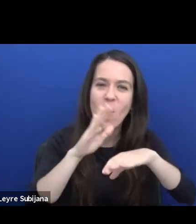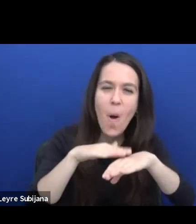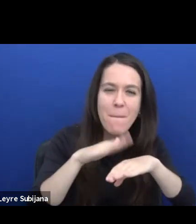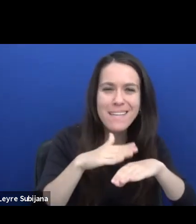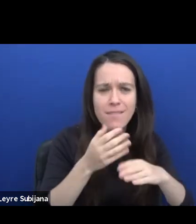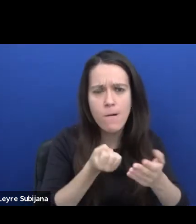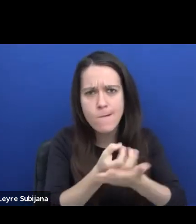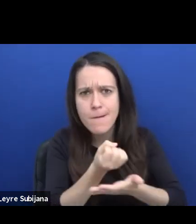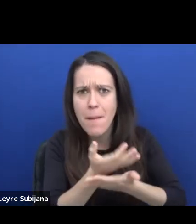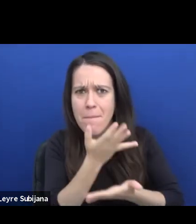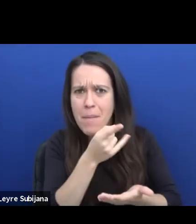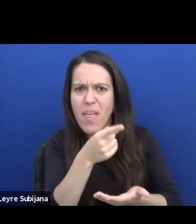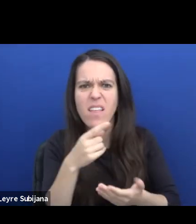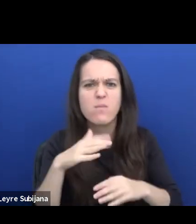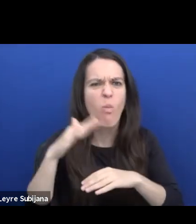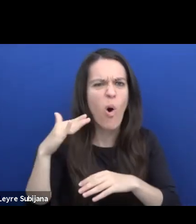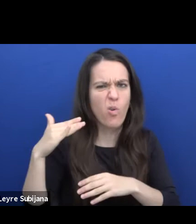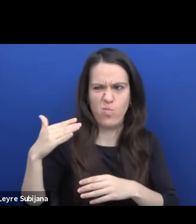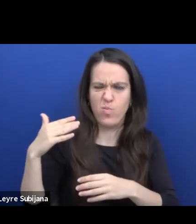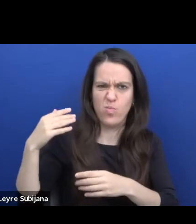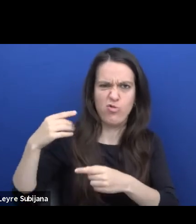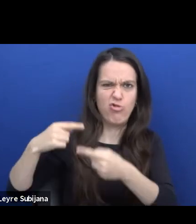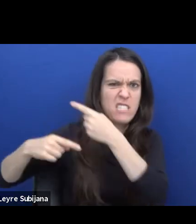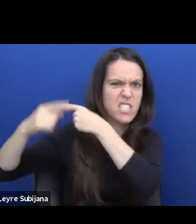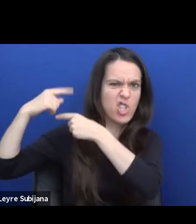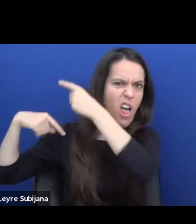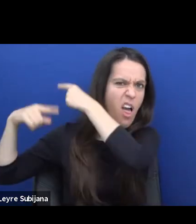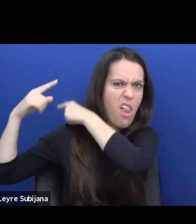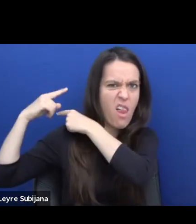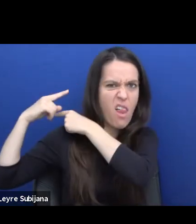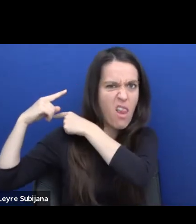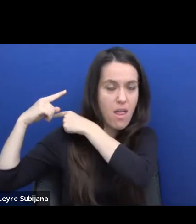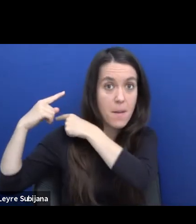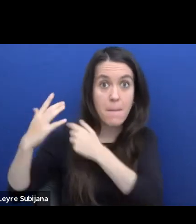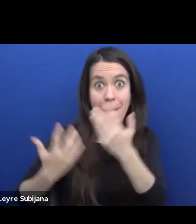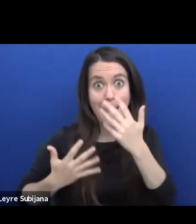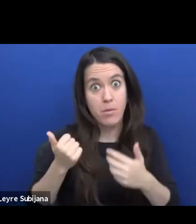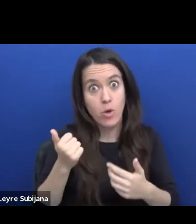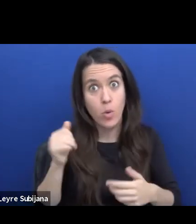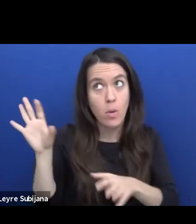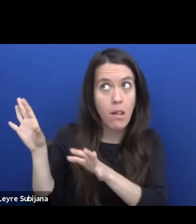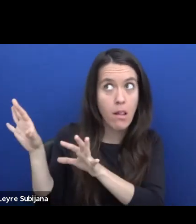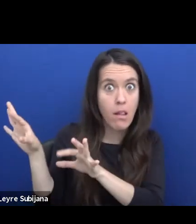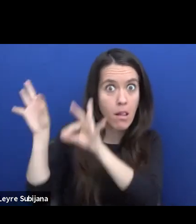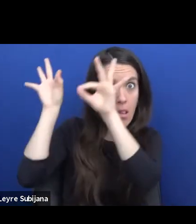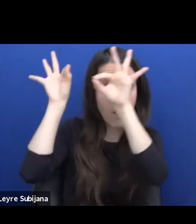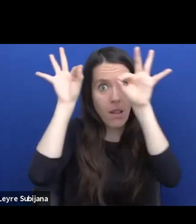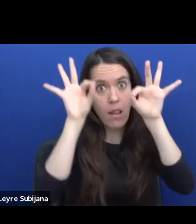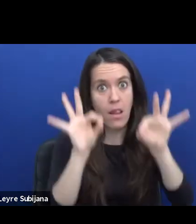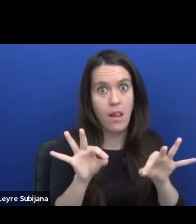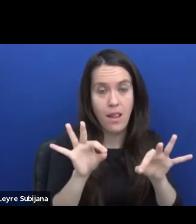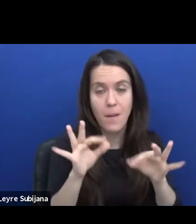that I would do, it should work on a theatre. Sometimes it wouldn't because every space is different.